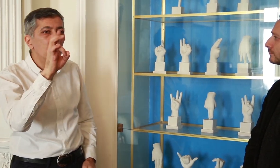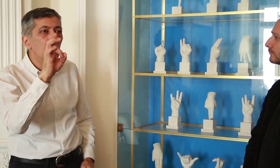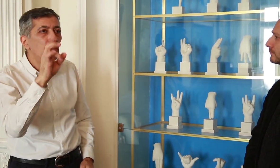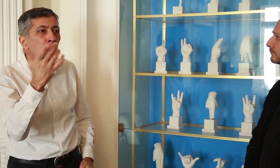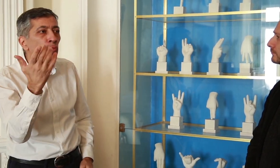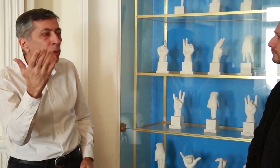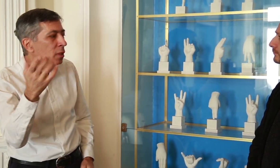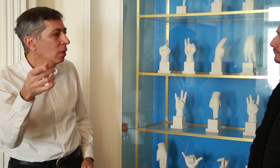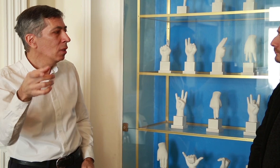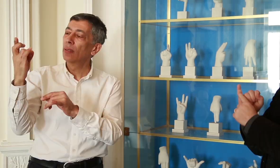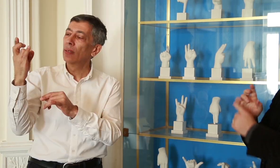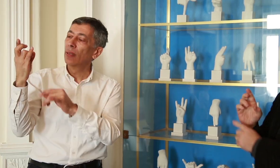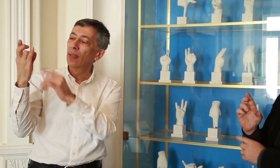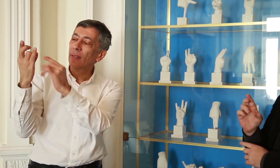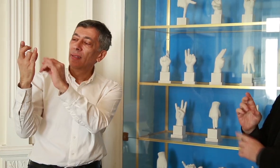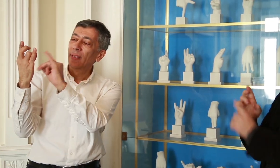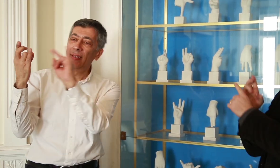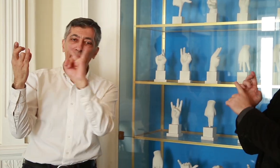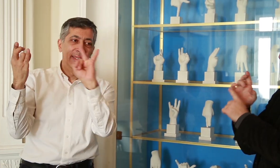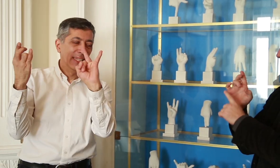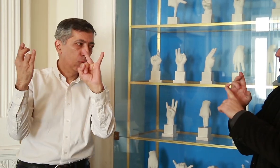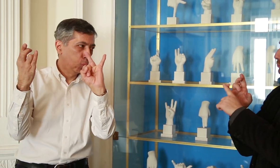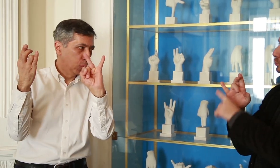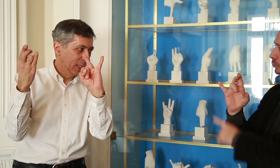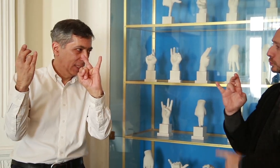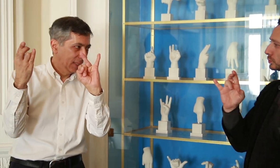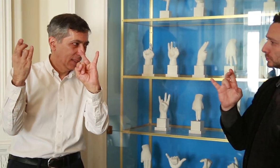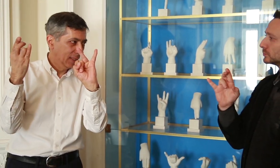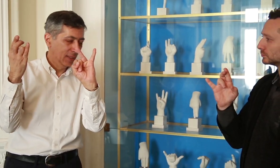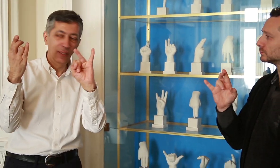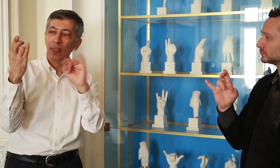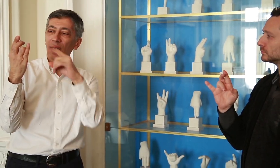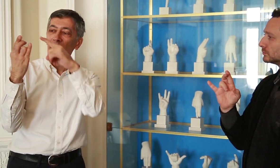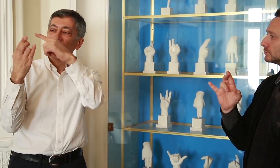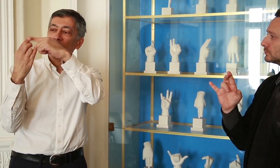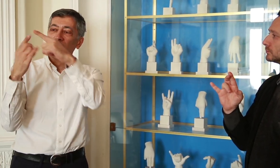feel like I’m a fish swimming freely in the water because of this environment.